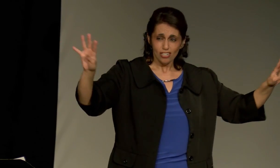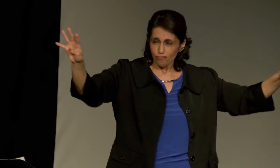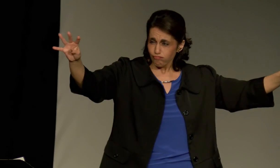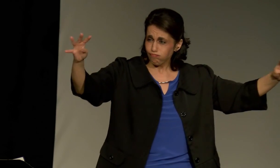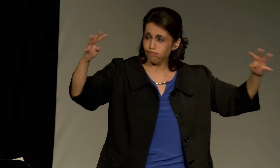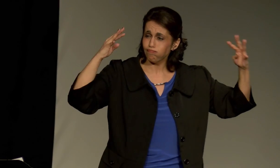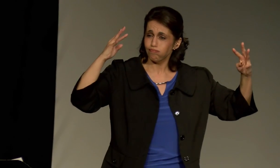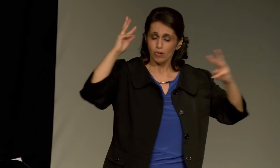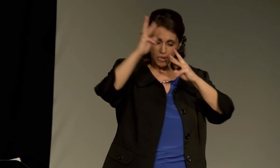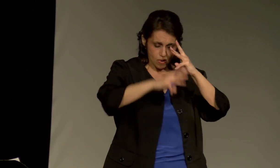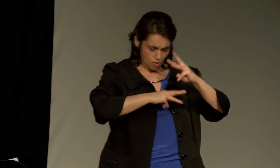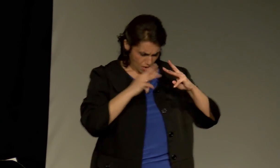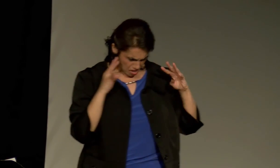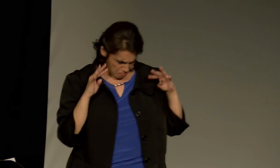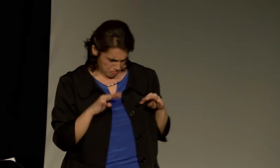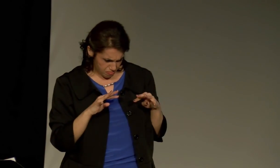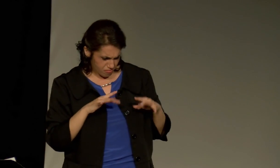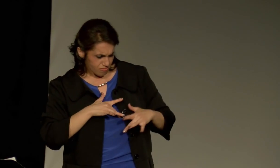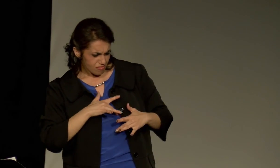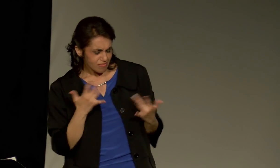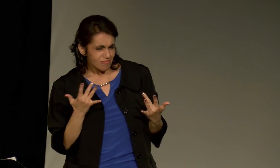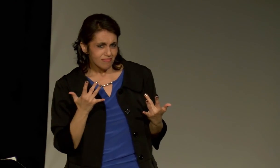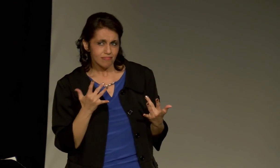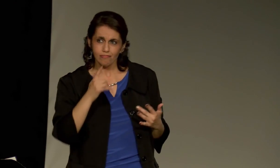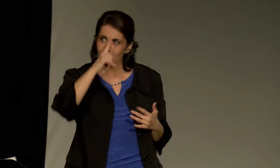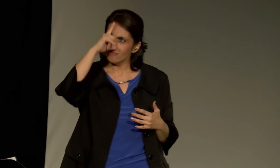We're here to send the message loud and clear.